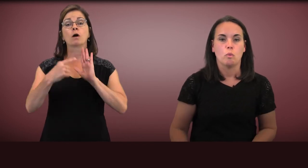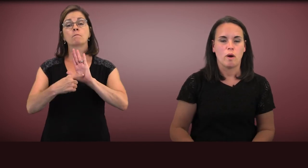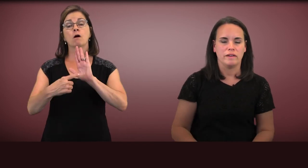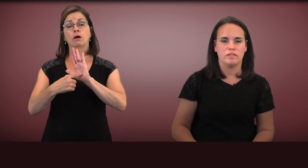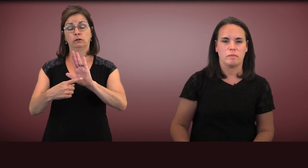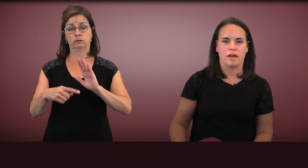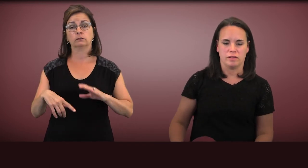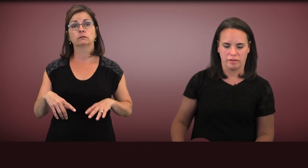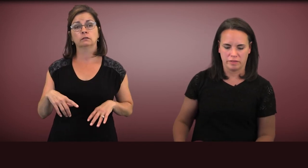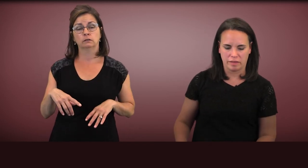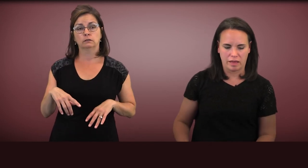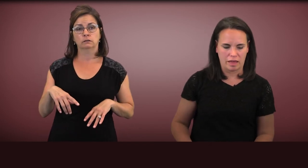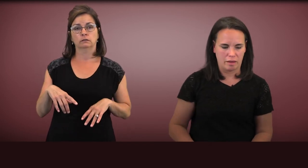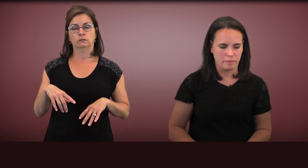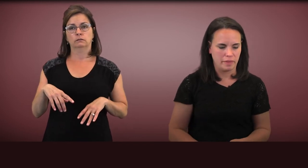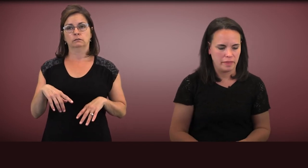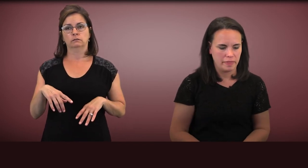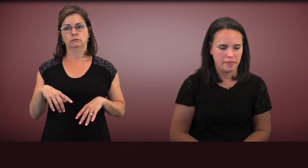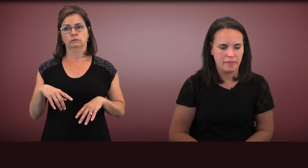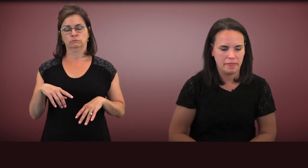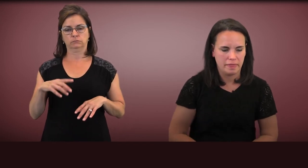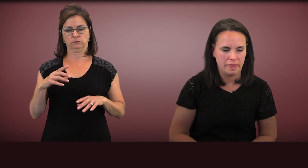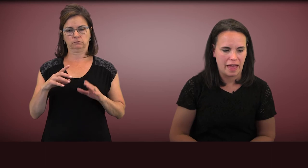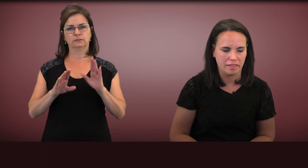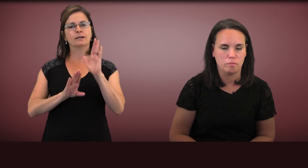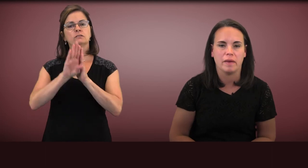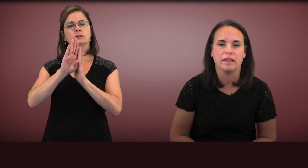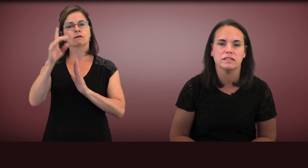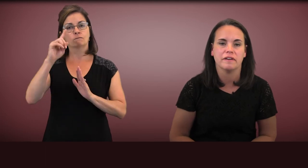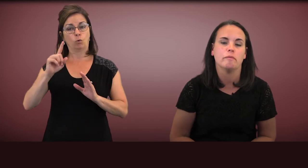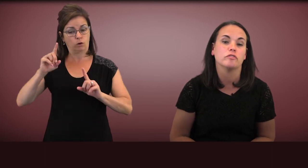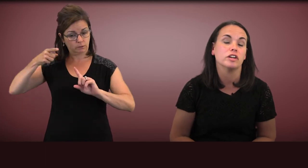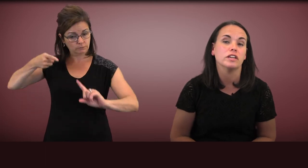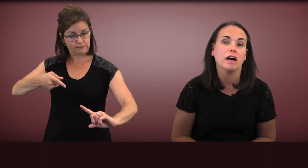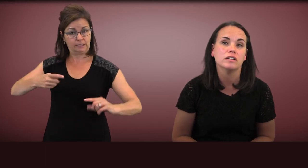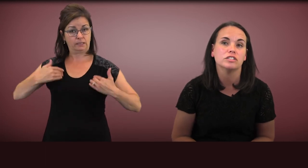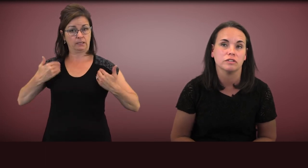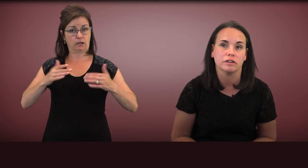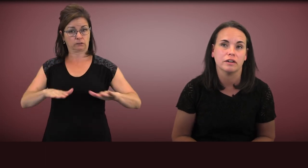One of the models that's been developed for young children